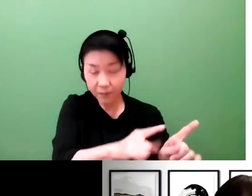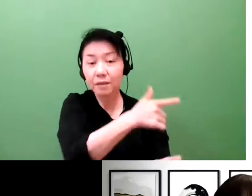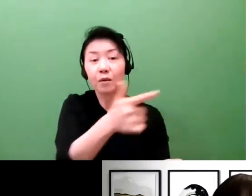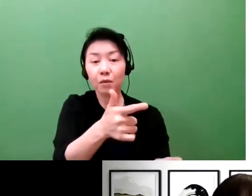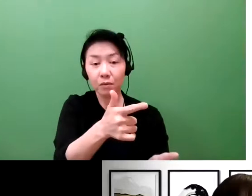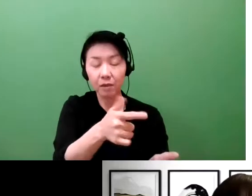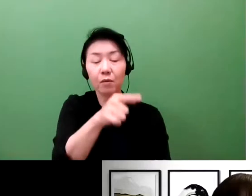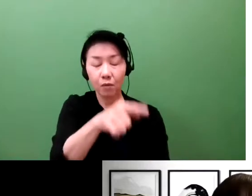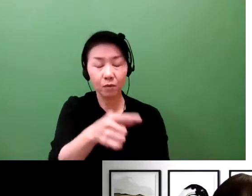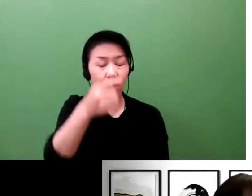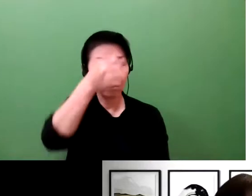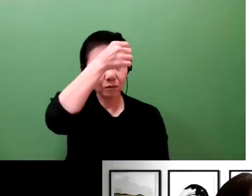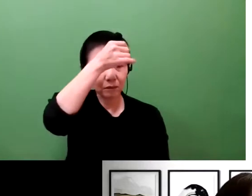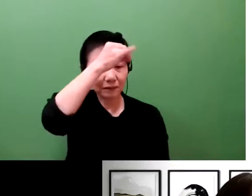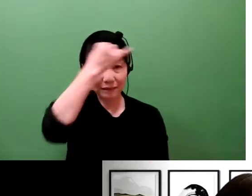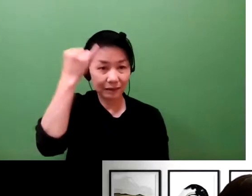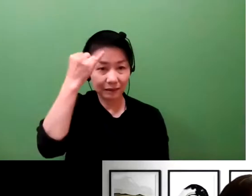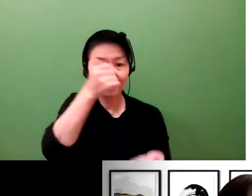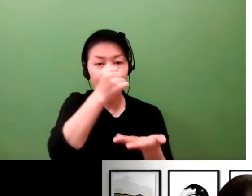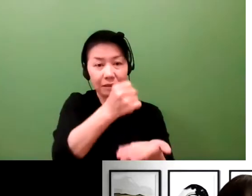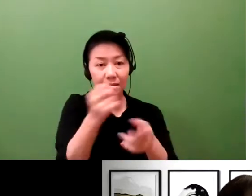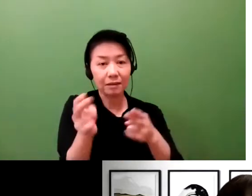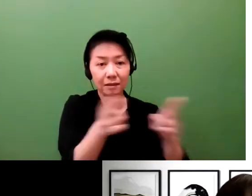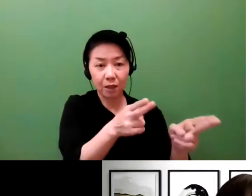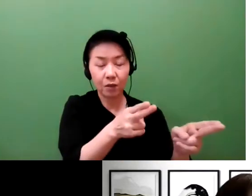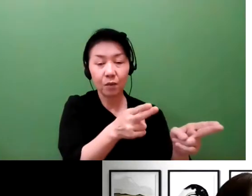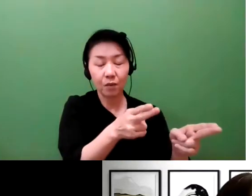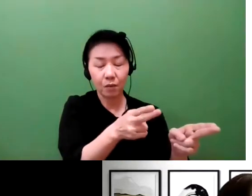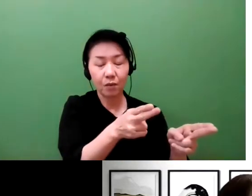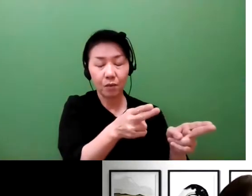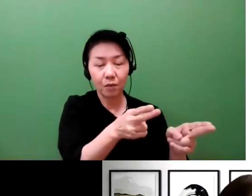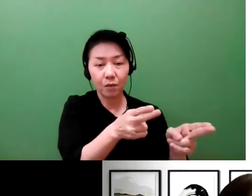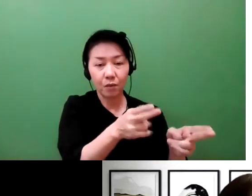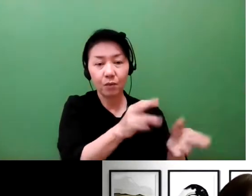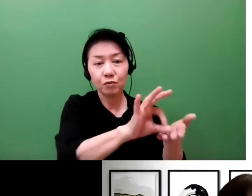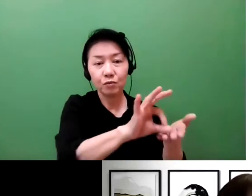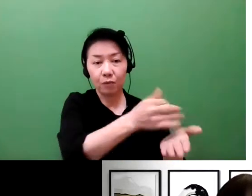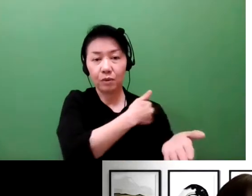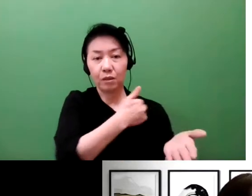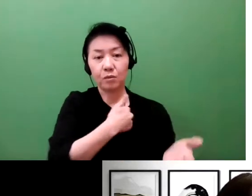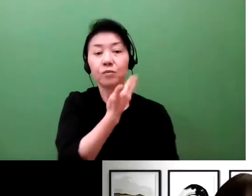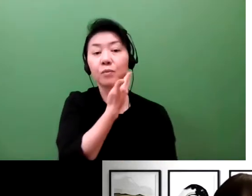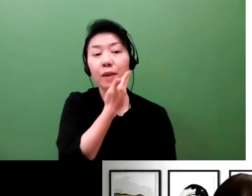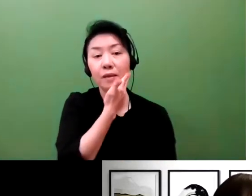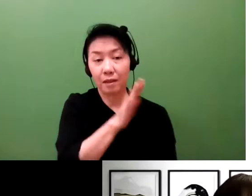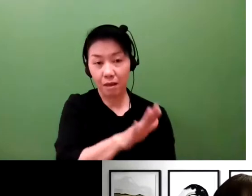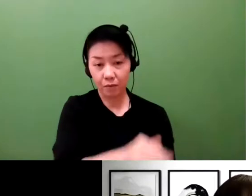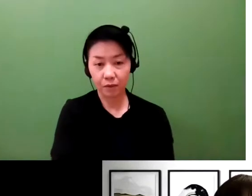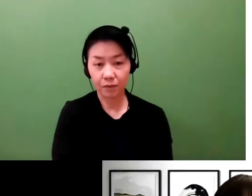to small and medium-sized enterprises so that they can make better use of the intellectual property system.